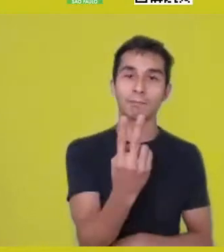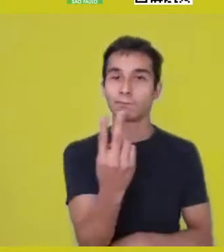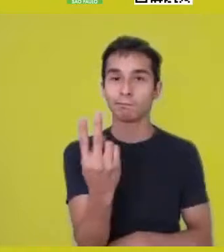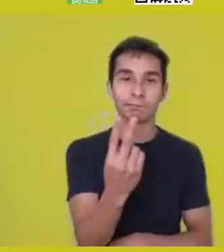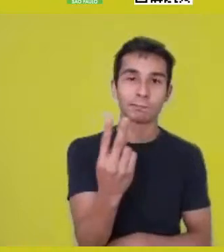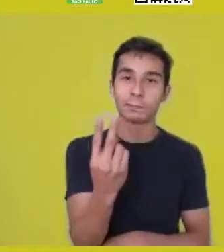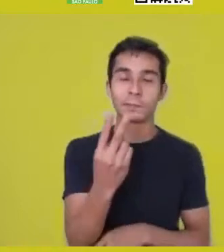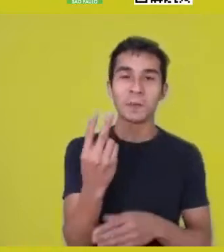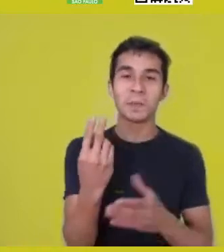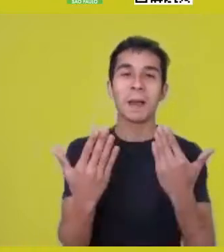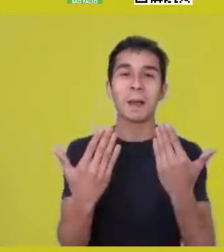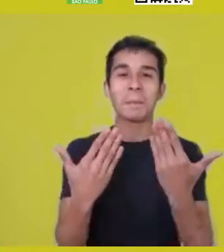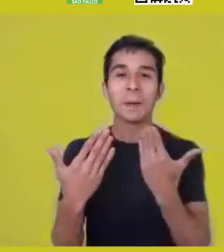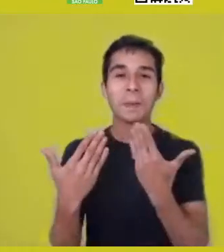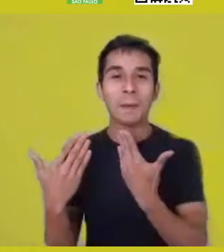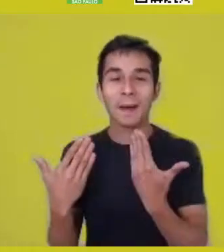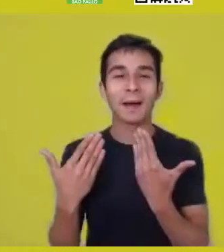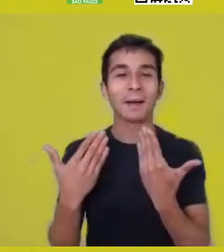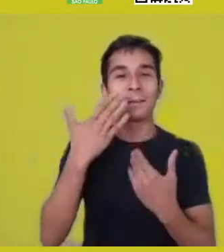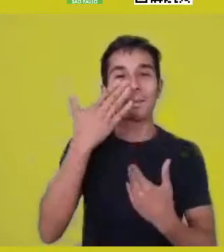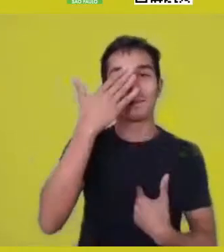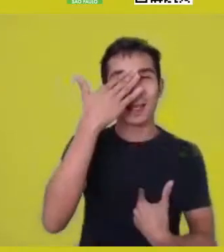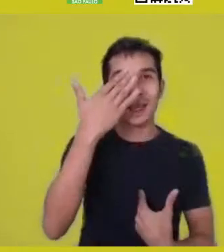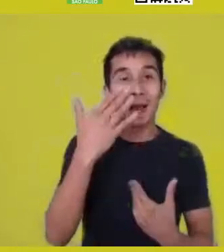I hope this will happen more.